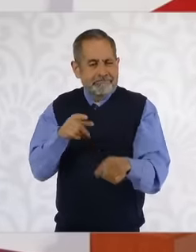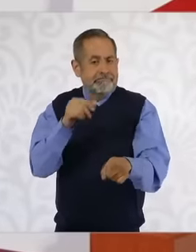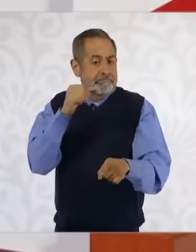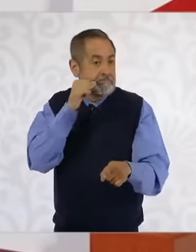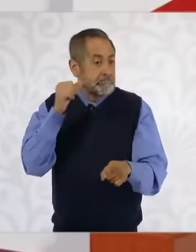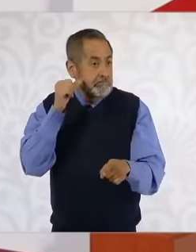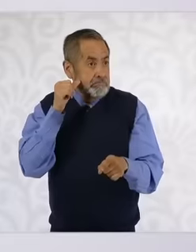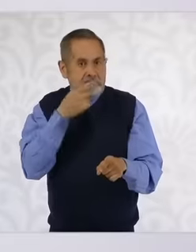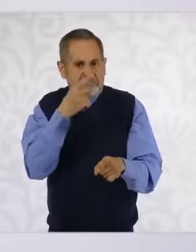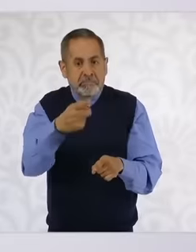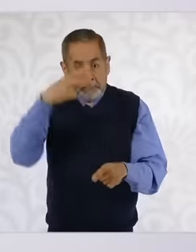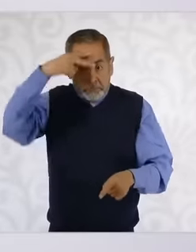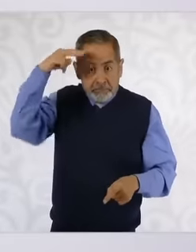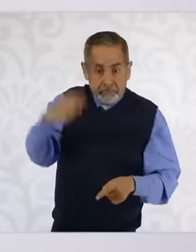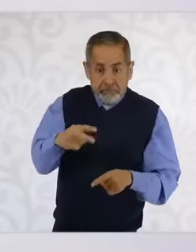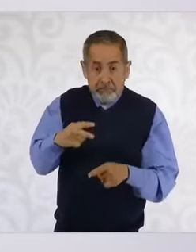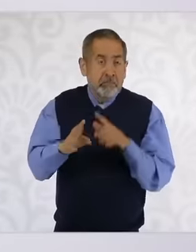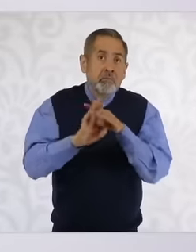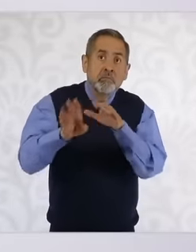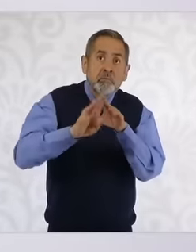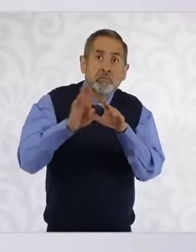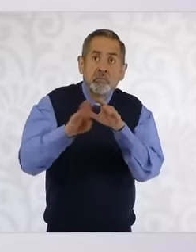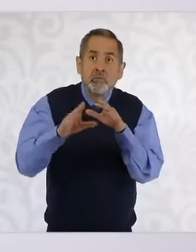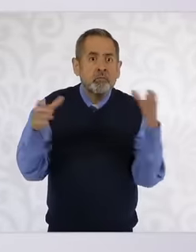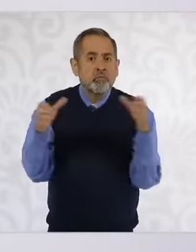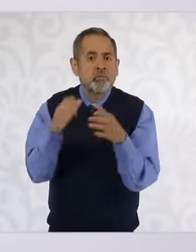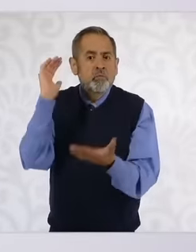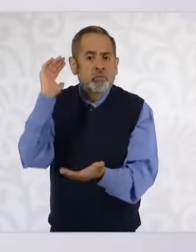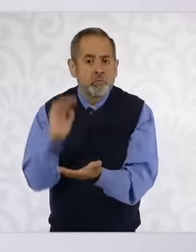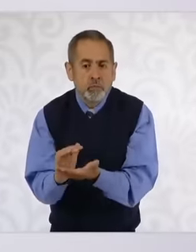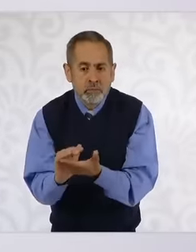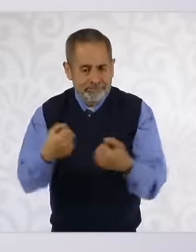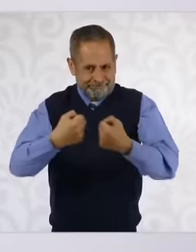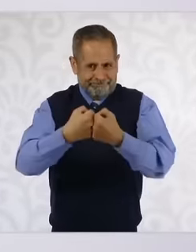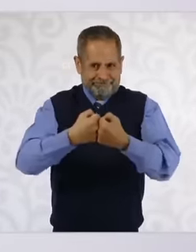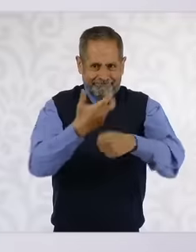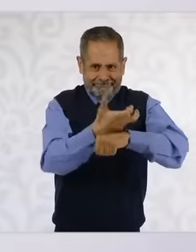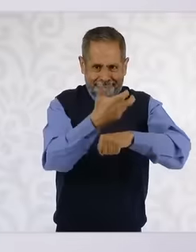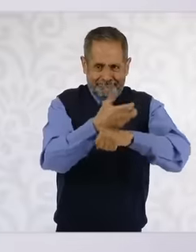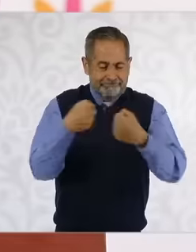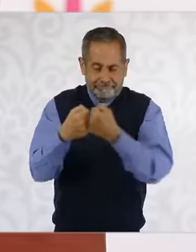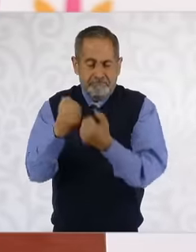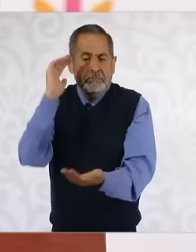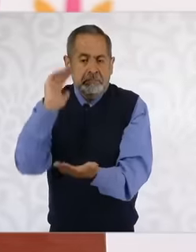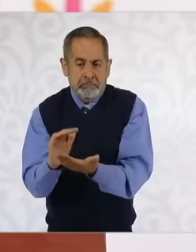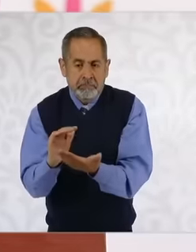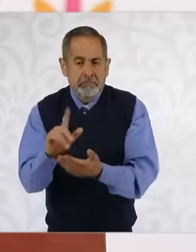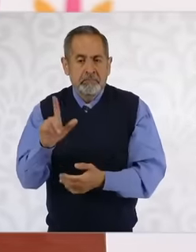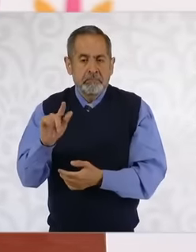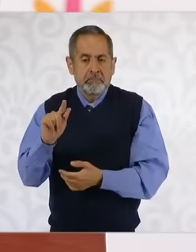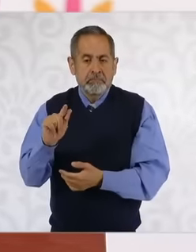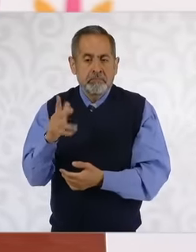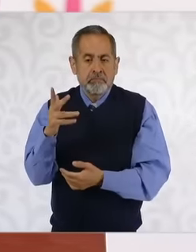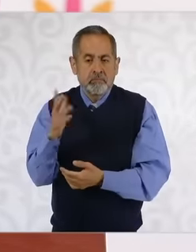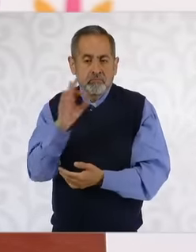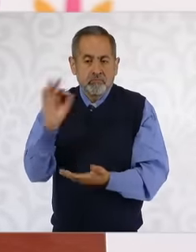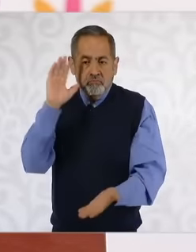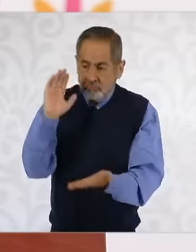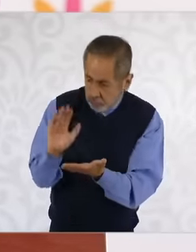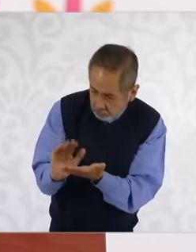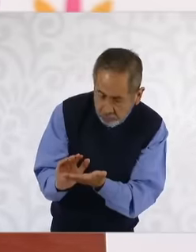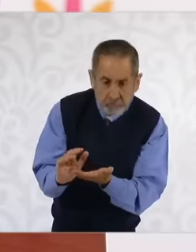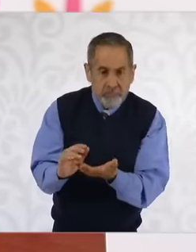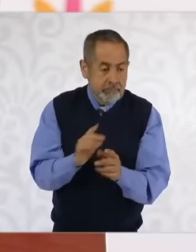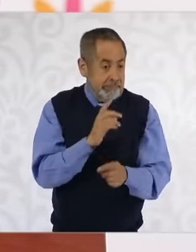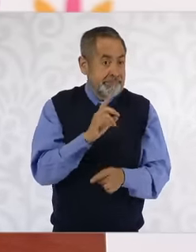has reduced migration on the northern border by 75% from December 2023 to date